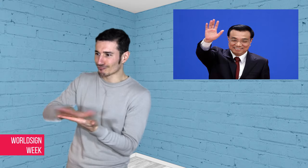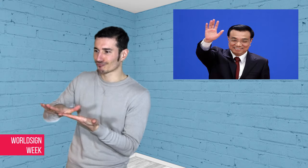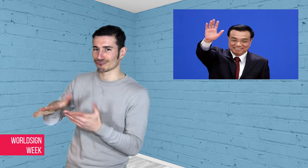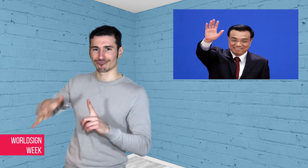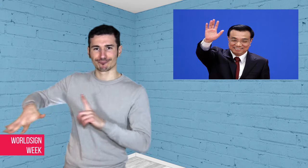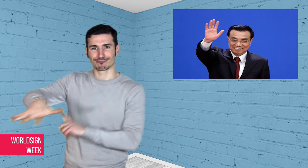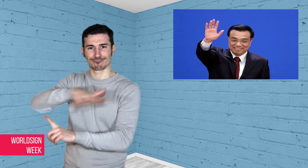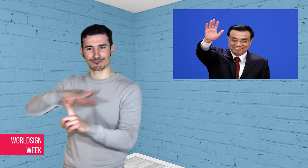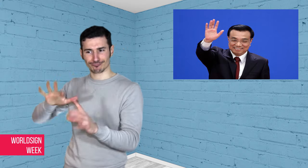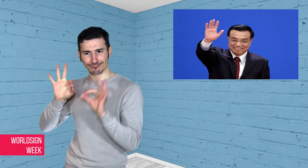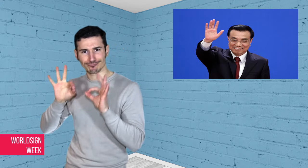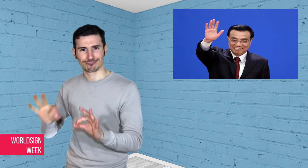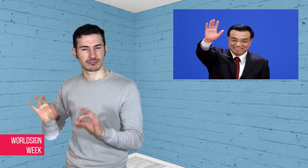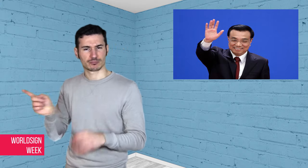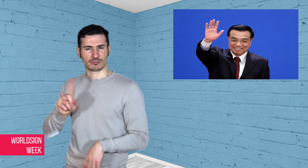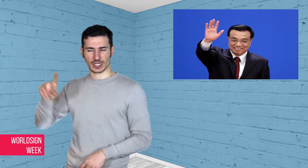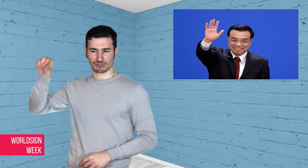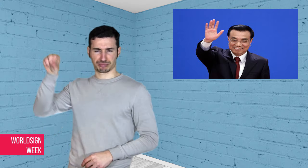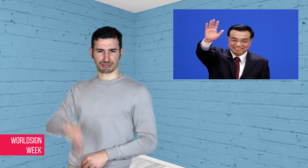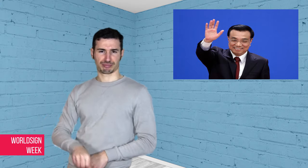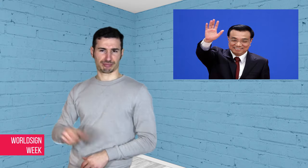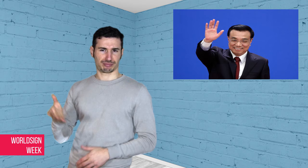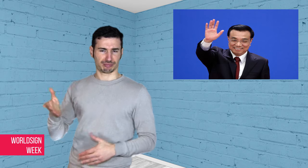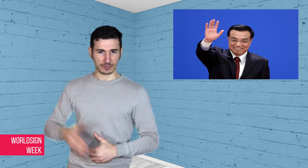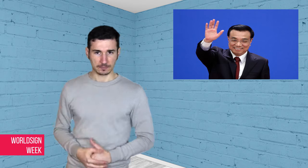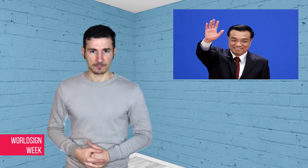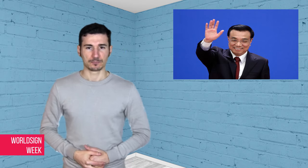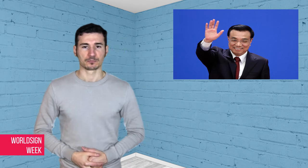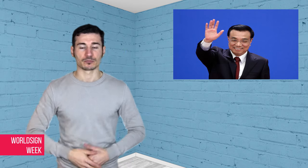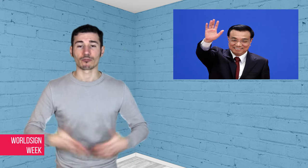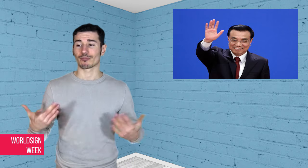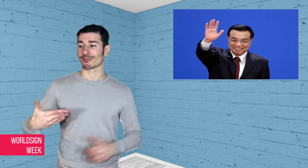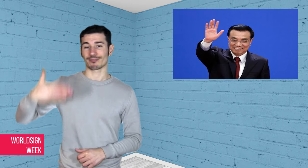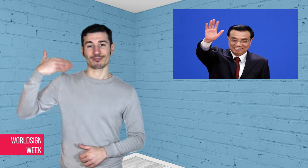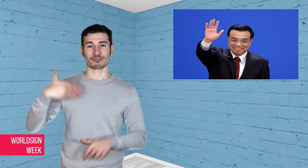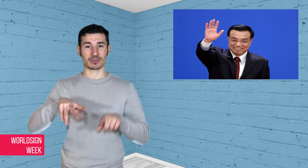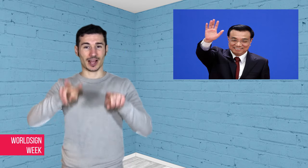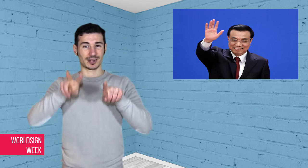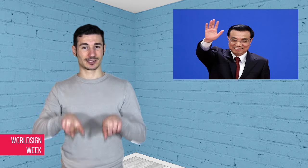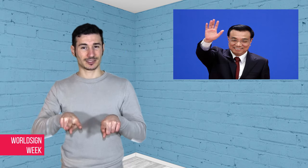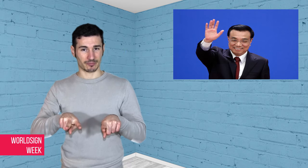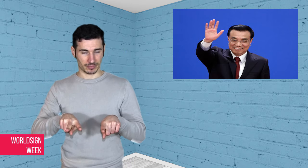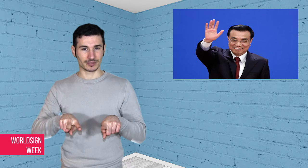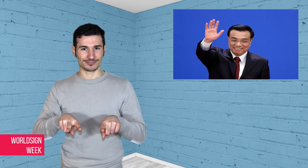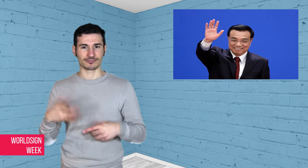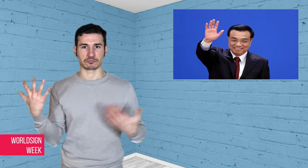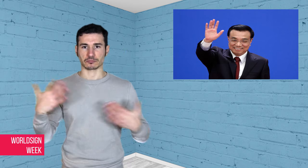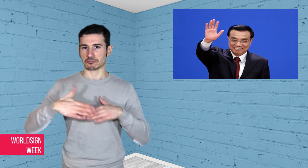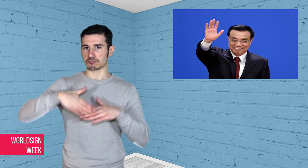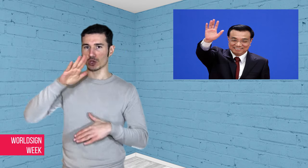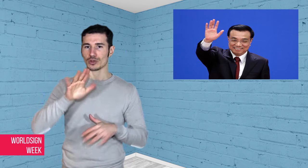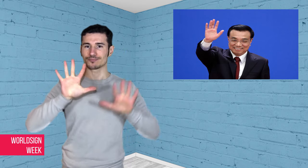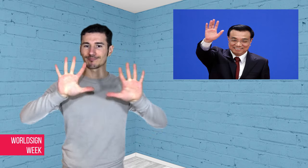environment. Last December, over 10,000 Chinese people labelled as “smog